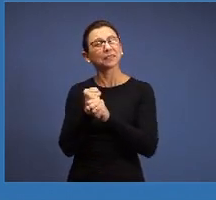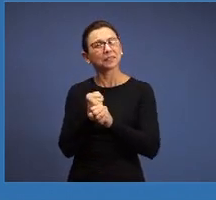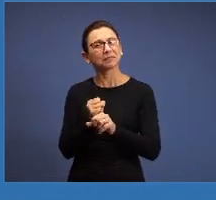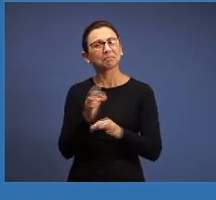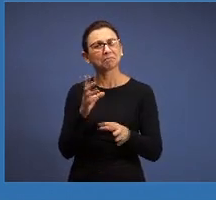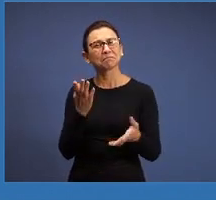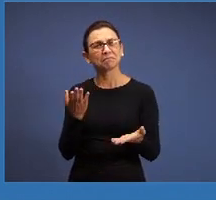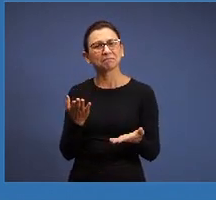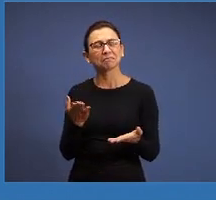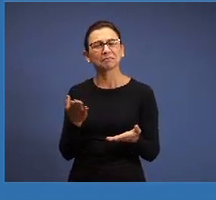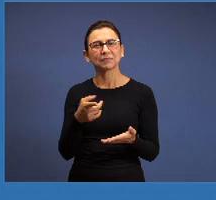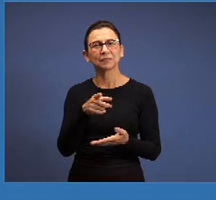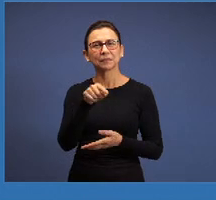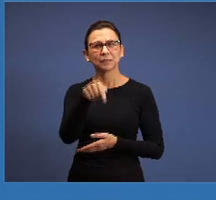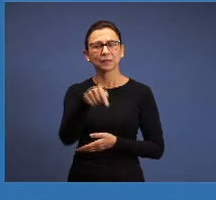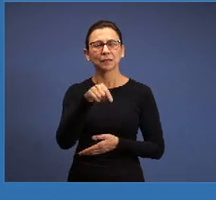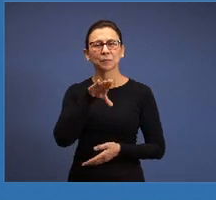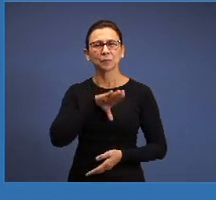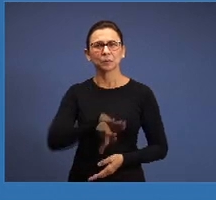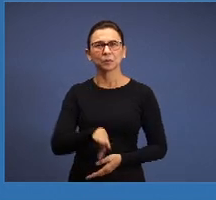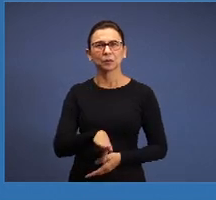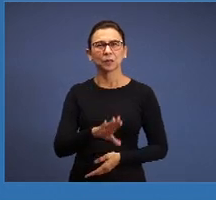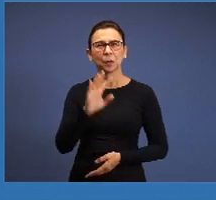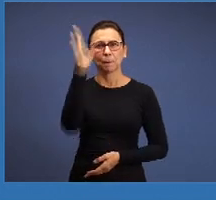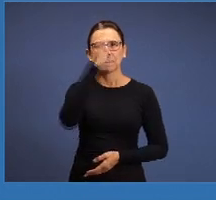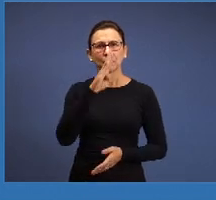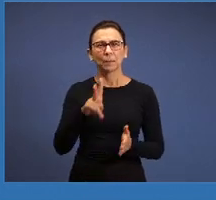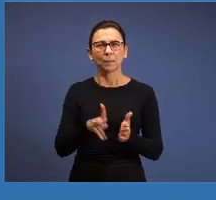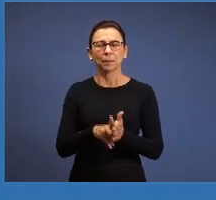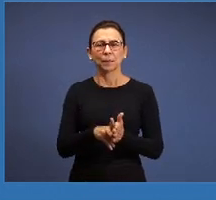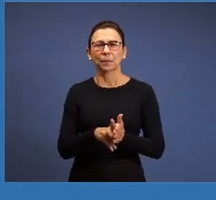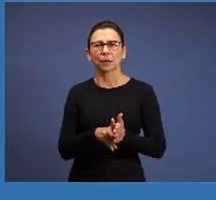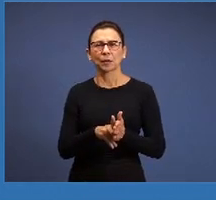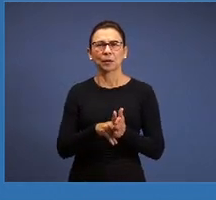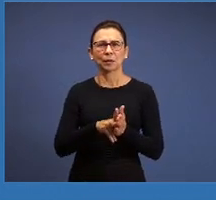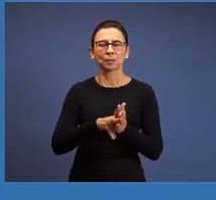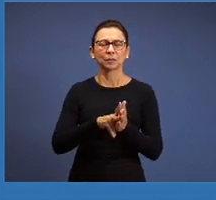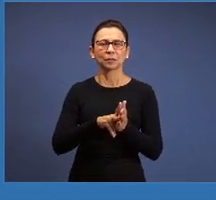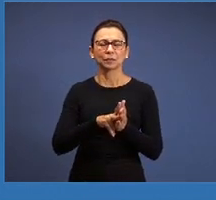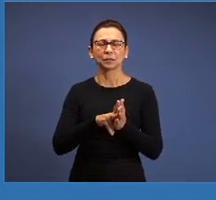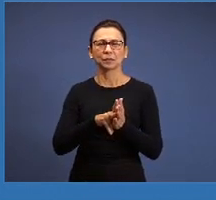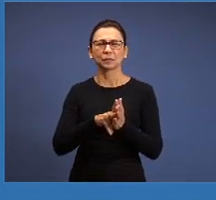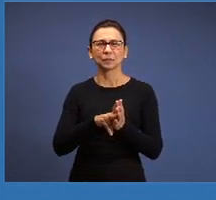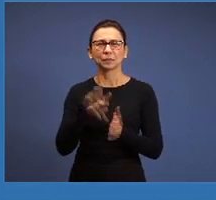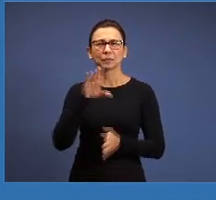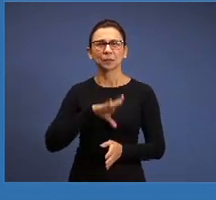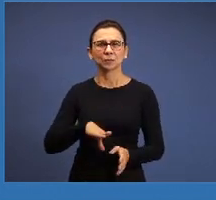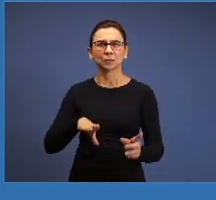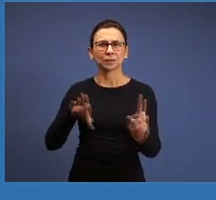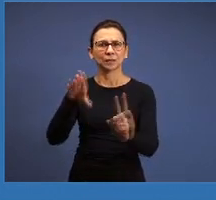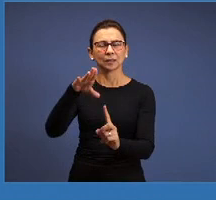be ordained there and last weekend the Lord gave us this blessing there in Portugal,